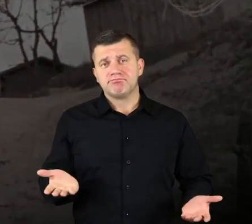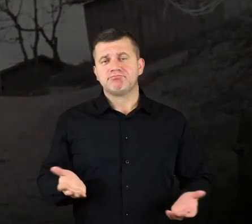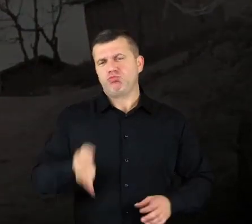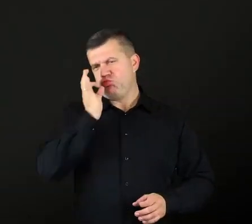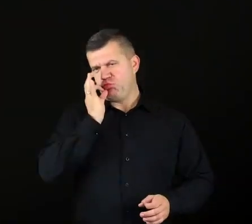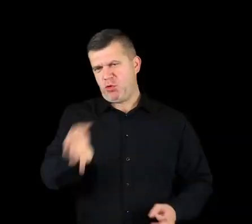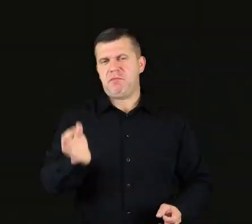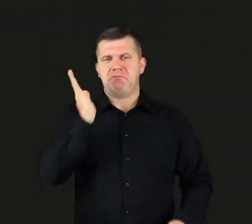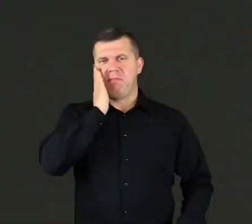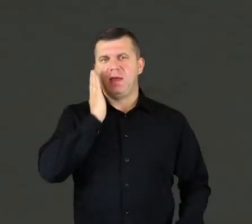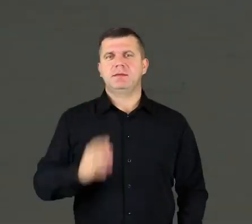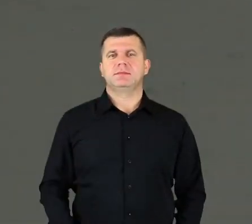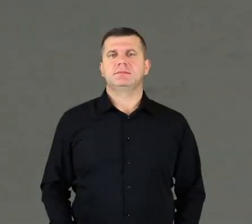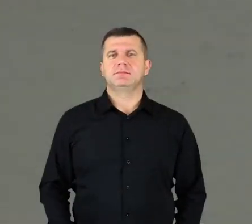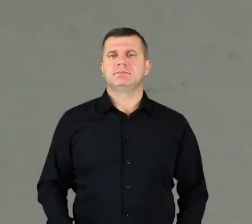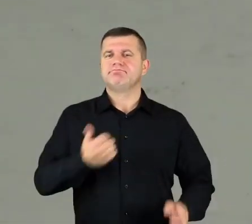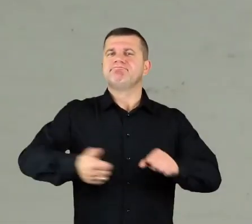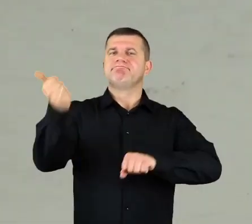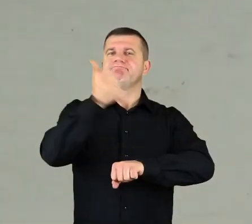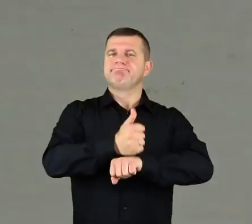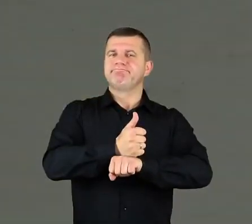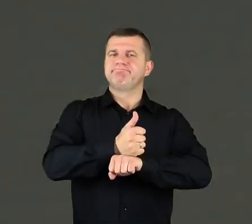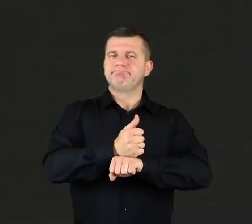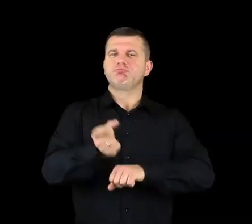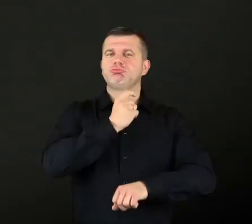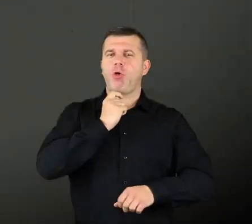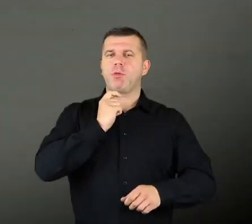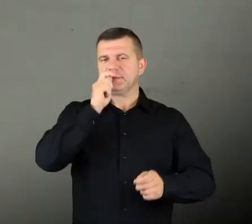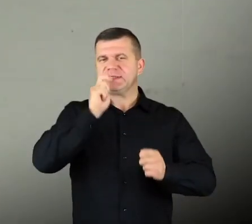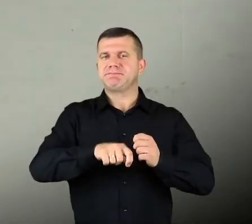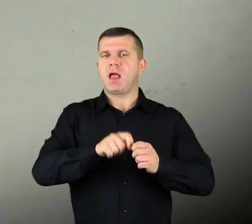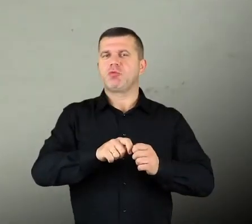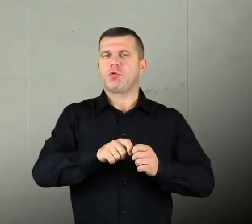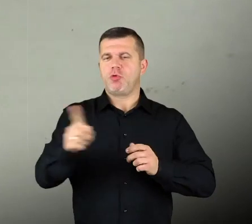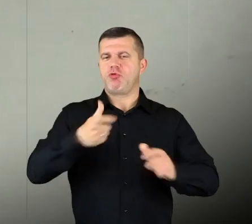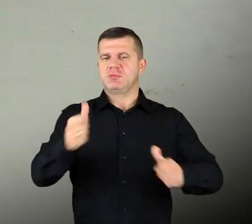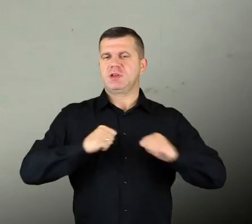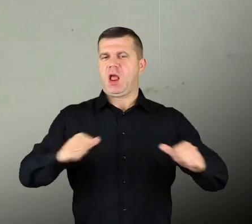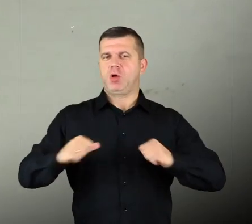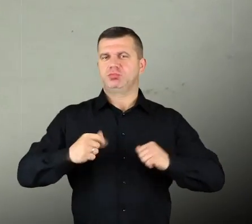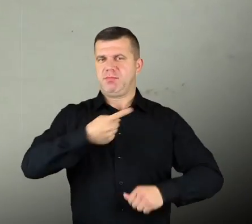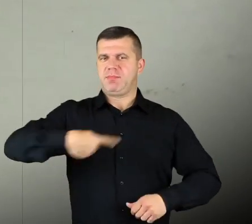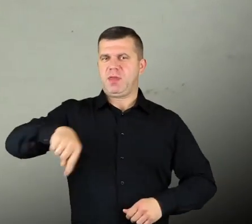We have a superior, an Inspector priest, who’s in charge of us, so to speak, from Warsaw.